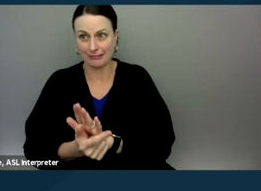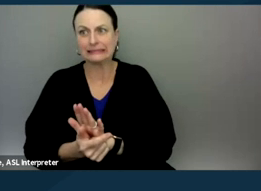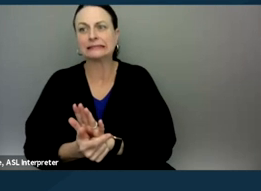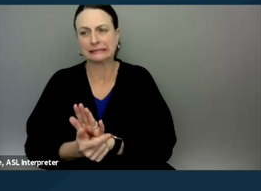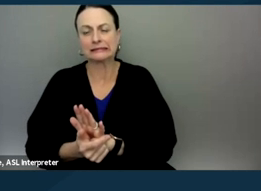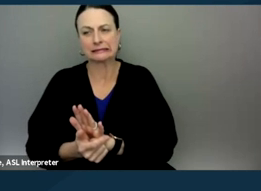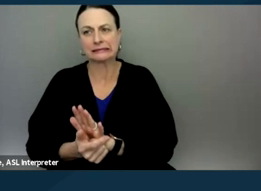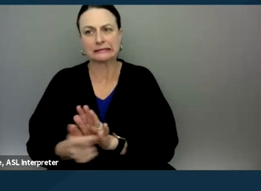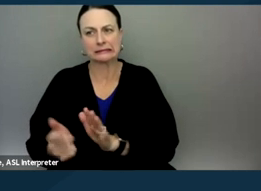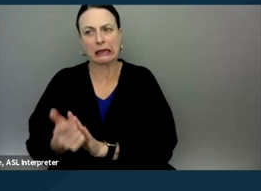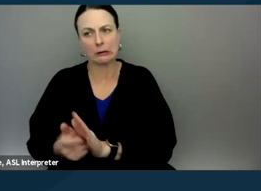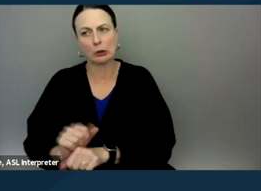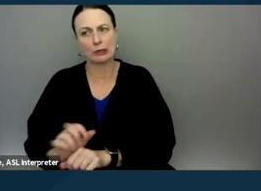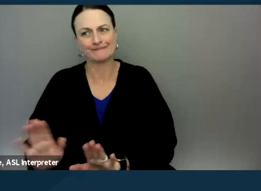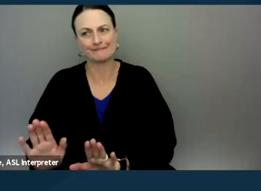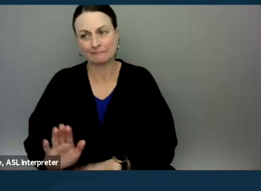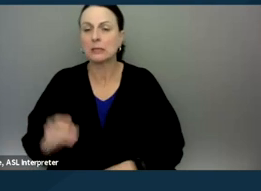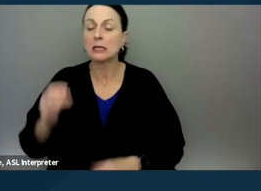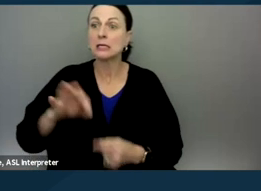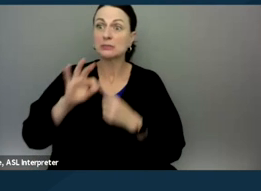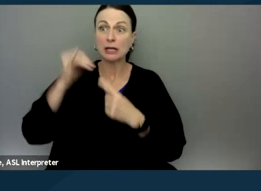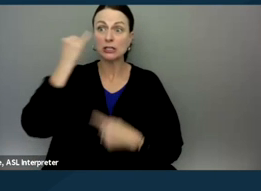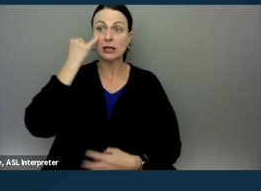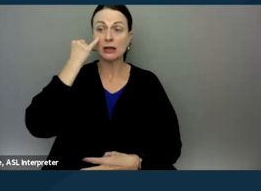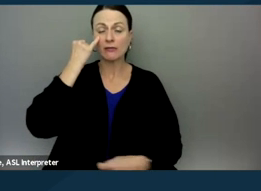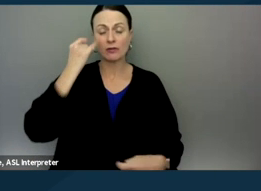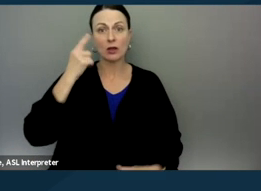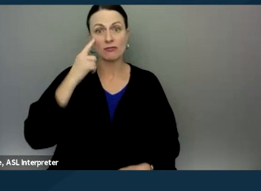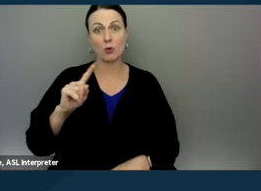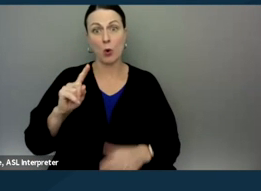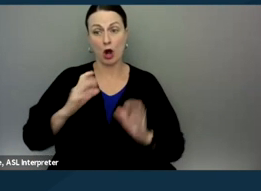I think especially if it is on behalf of a client who is not